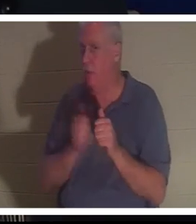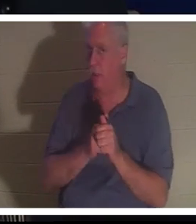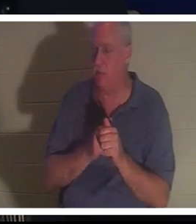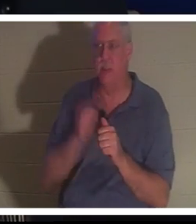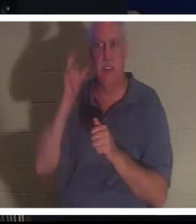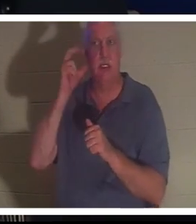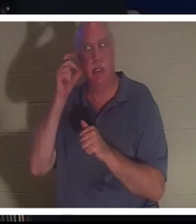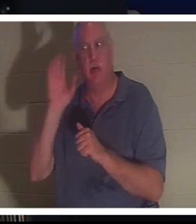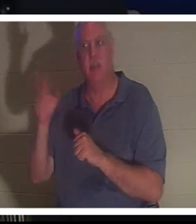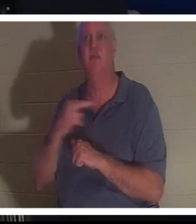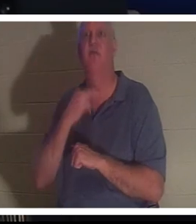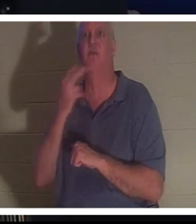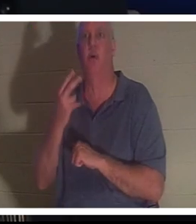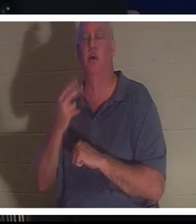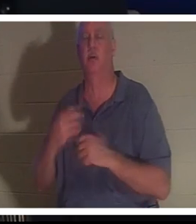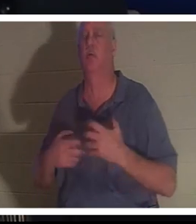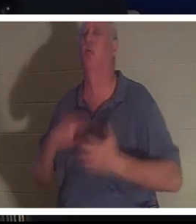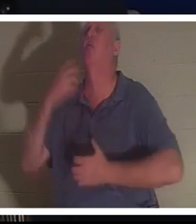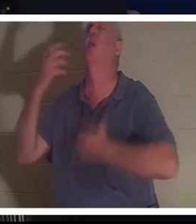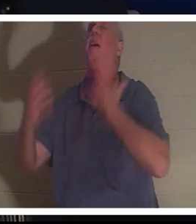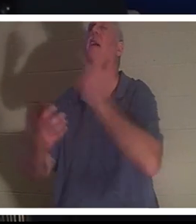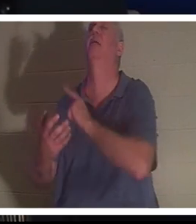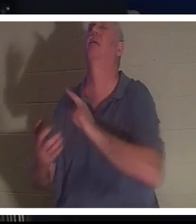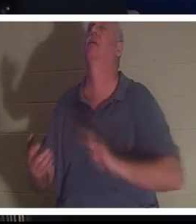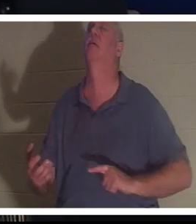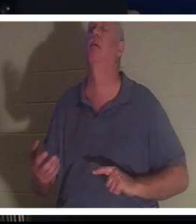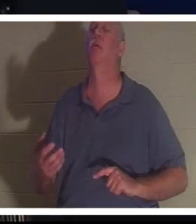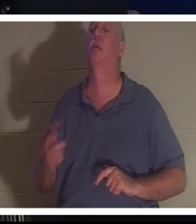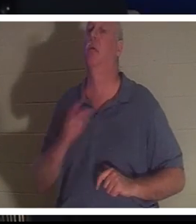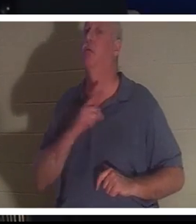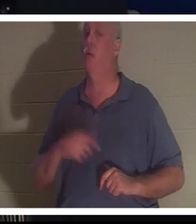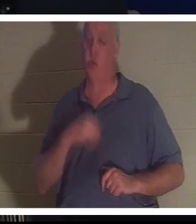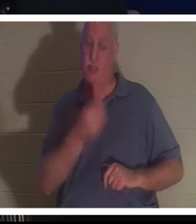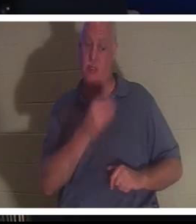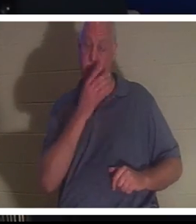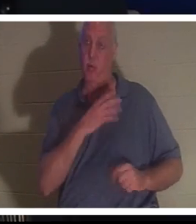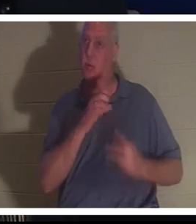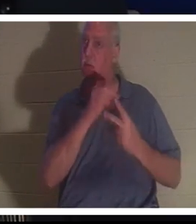his voice crying out to the Lord, and the Lord gave her a choice. Christine you can stay here